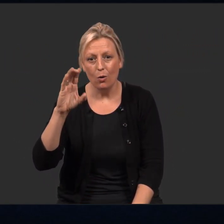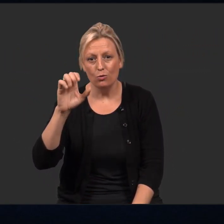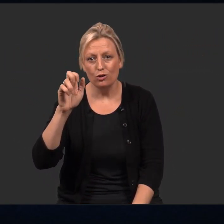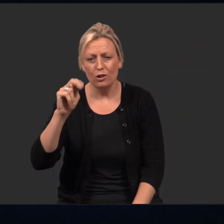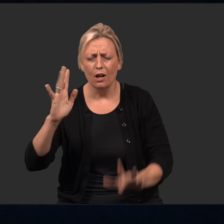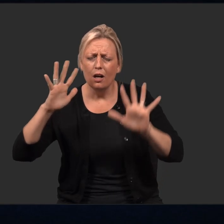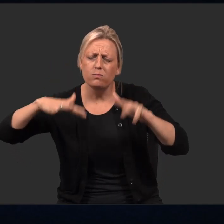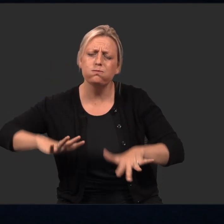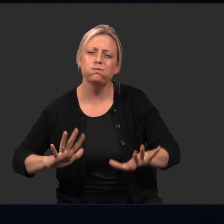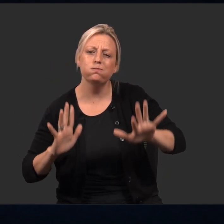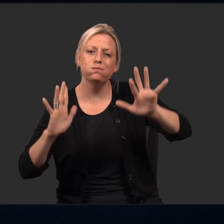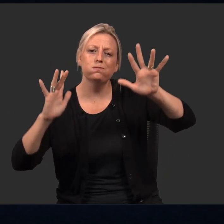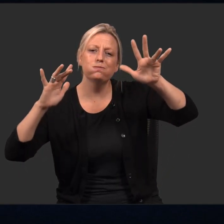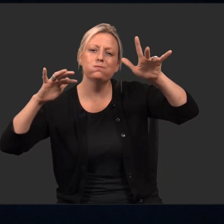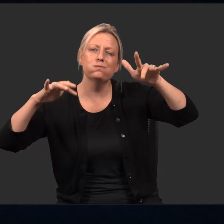or waves on the ocean,